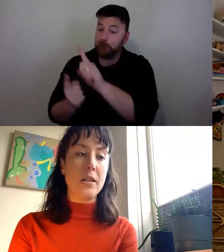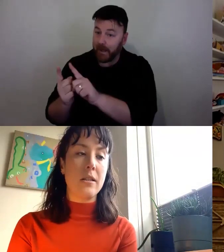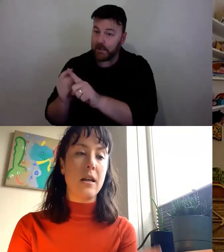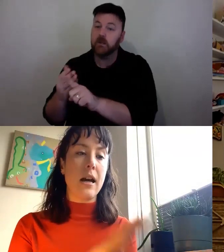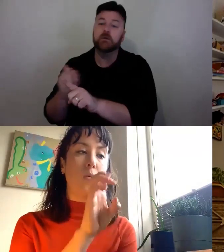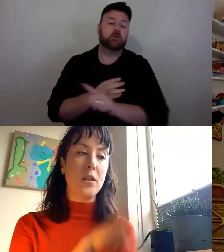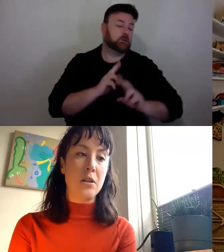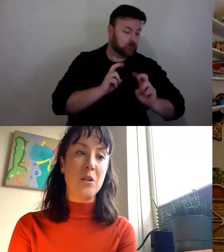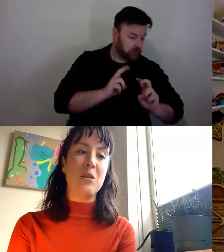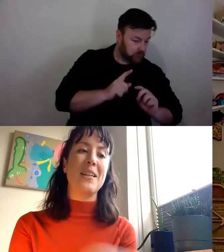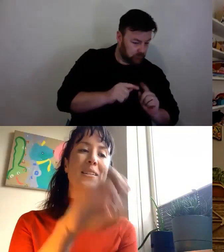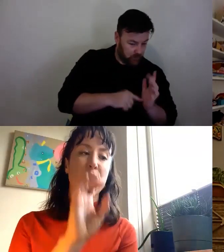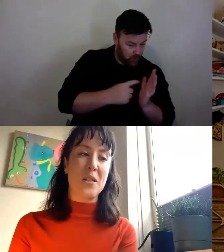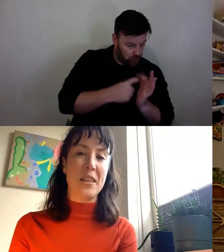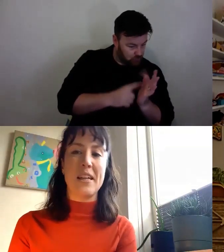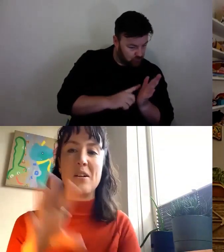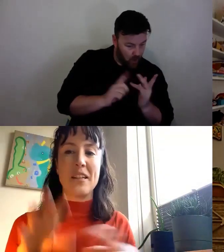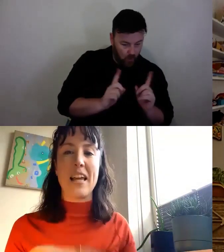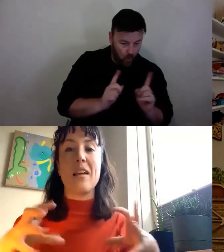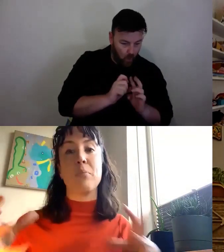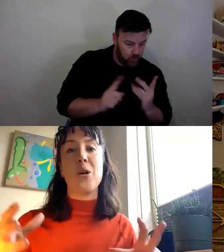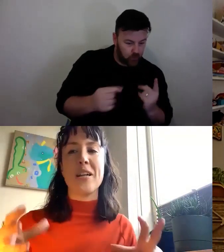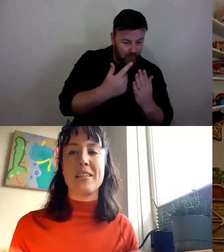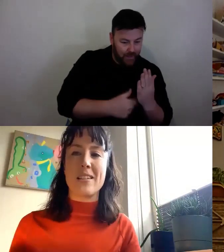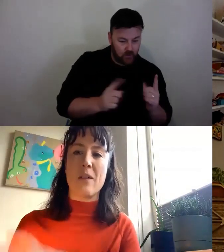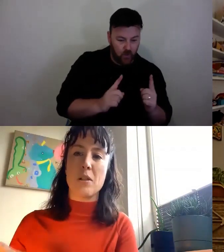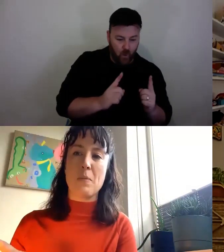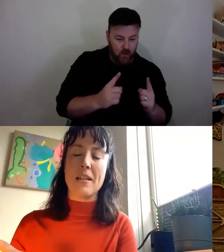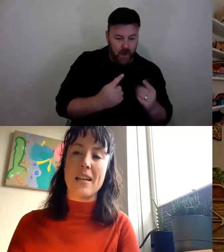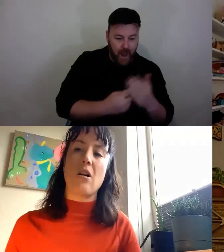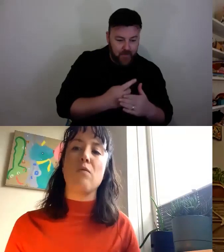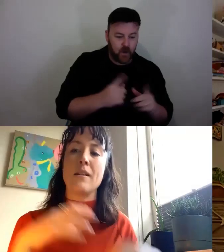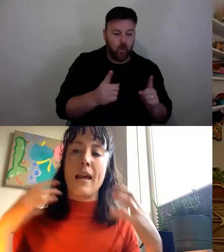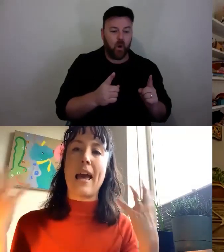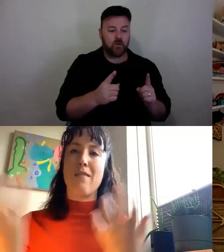is on to-do list and what is on the in-progress list and what has been ticked off.